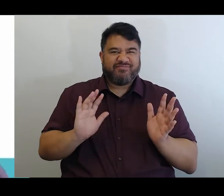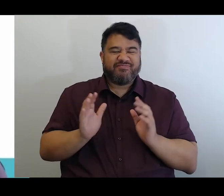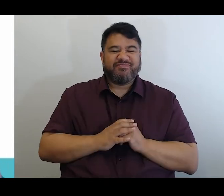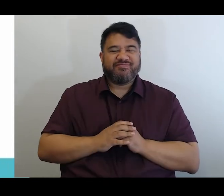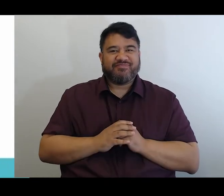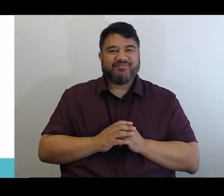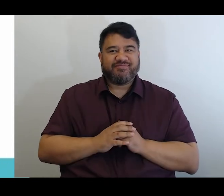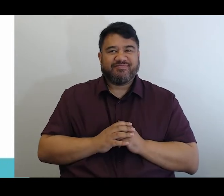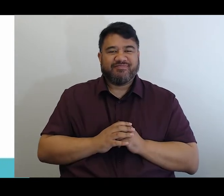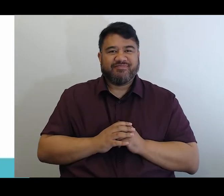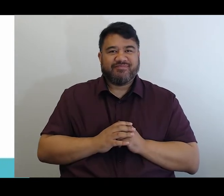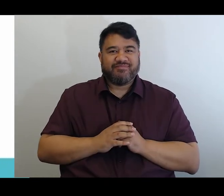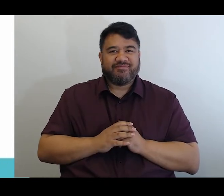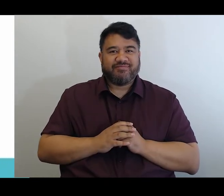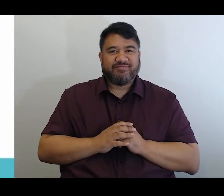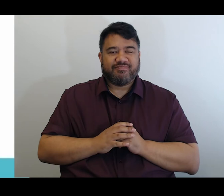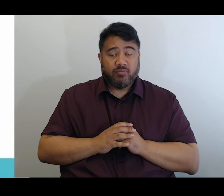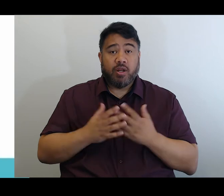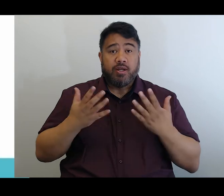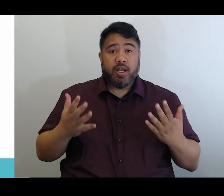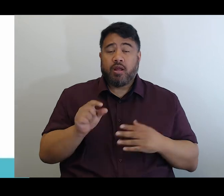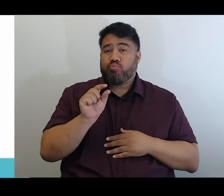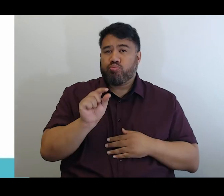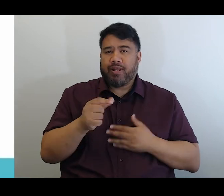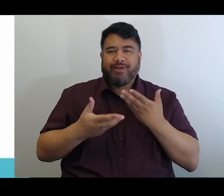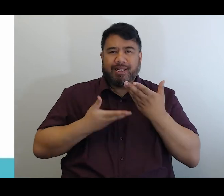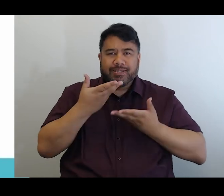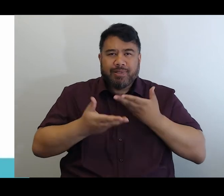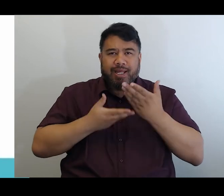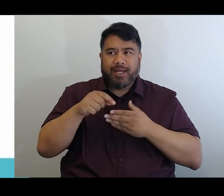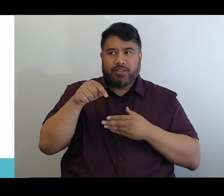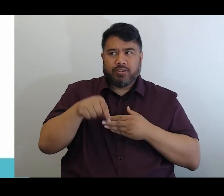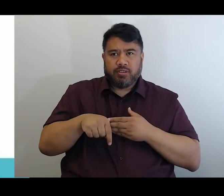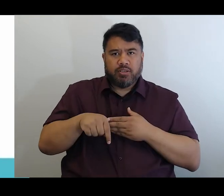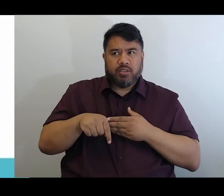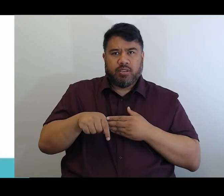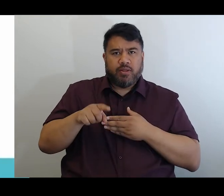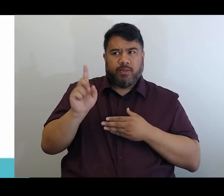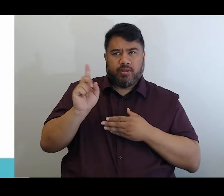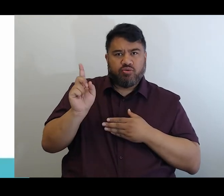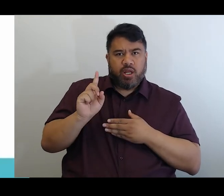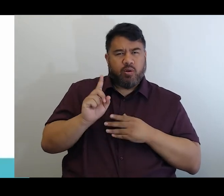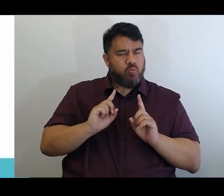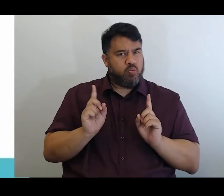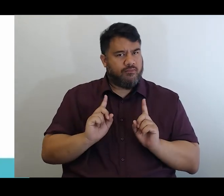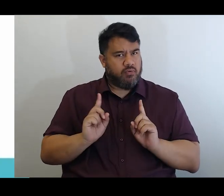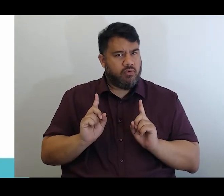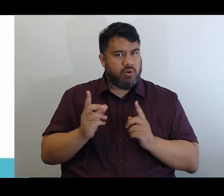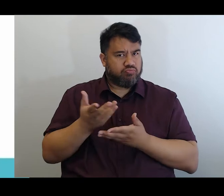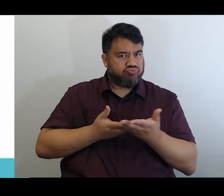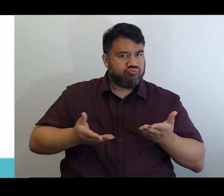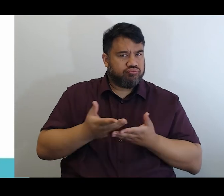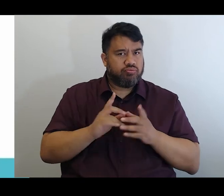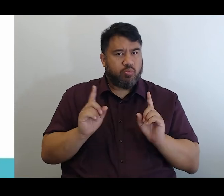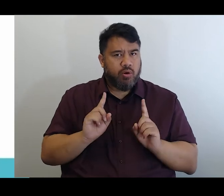I'll briefly go through what to expect in this session, and how to get your questions in when we get to that point.